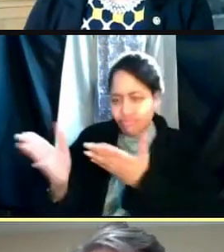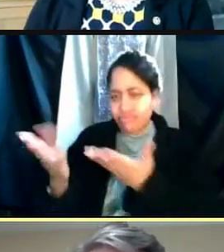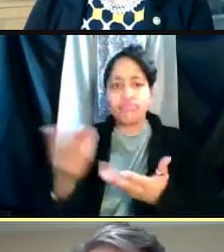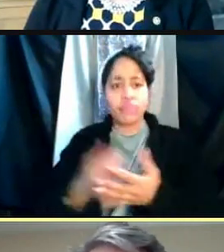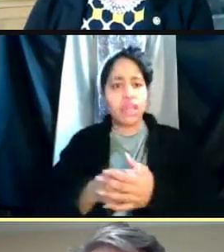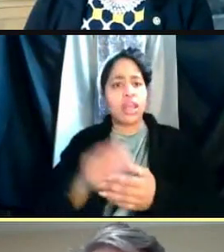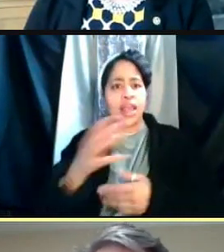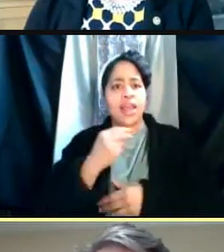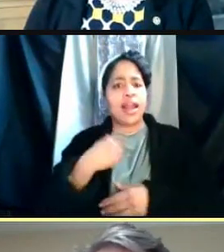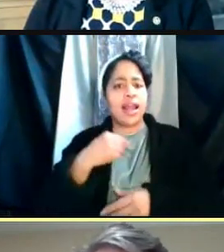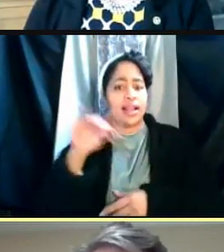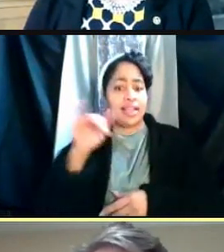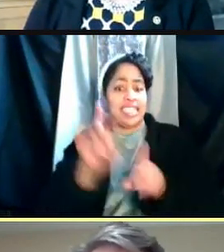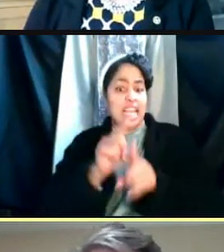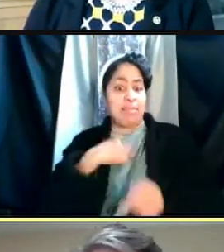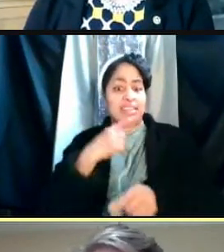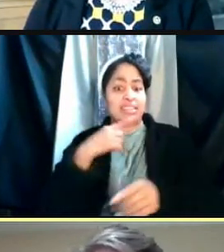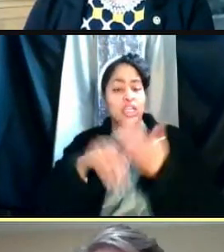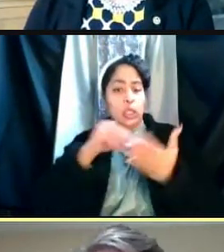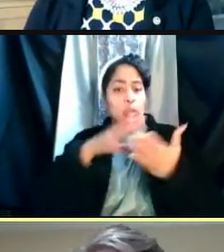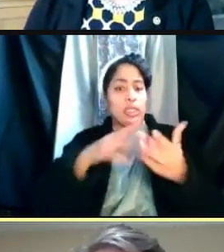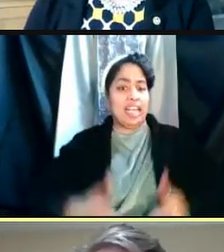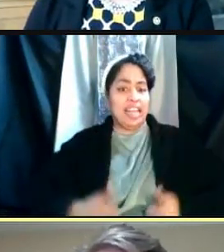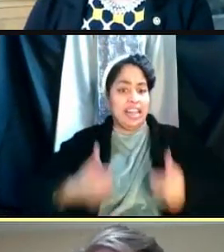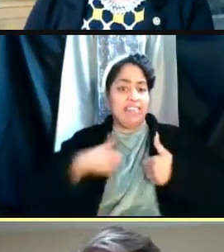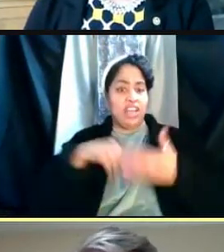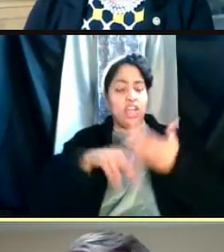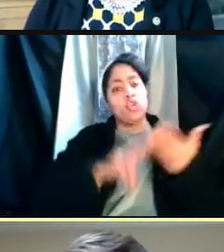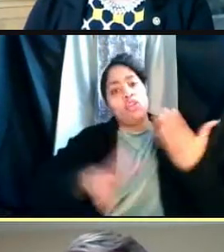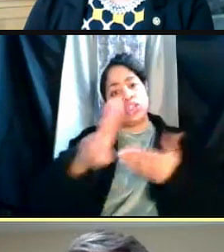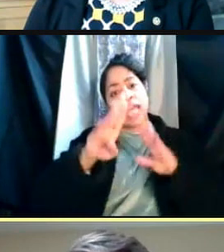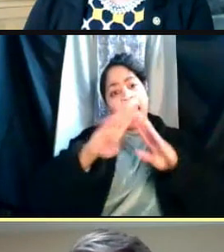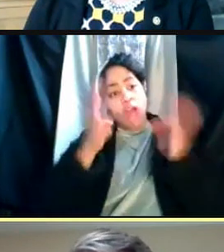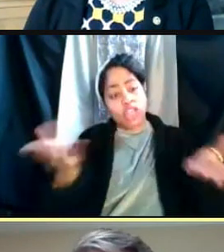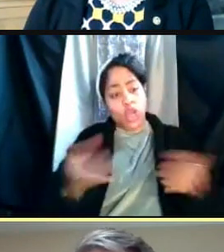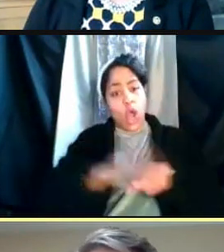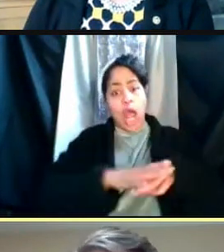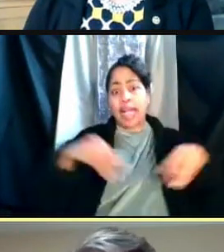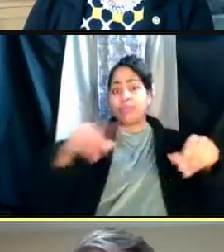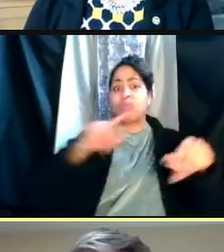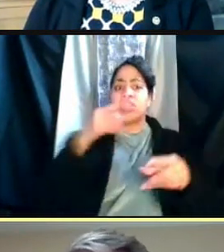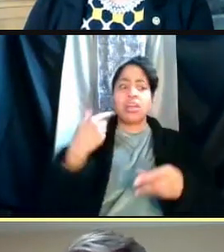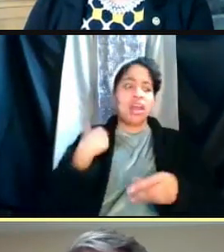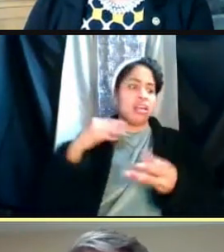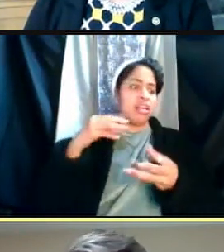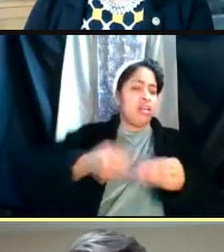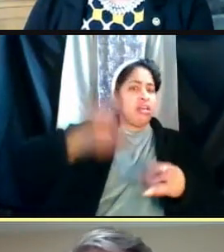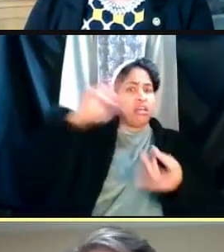As I said about students living in university housing on campus, we have an extremely high rates of compliance with weekly testing.